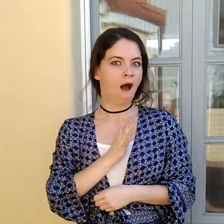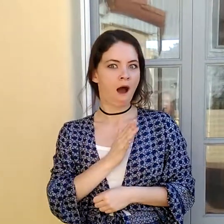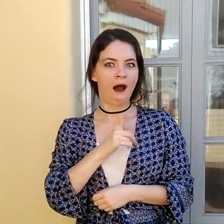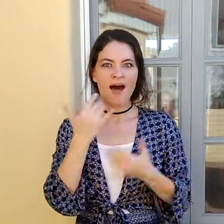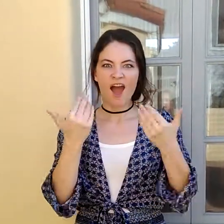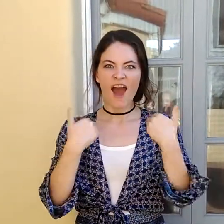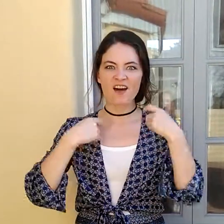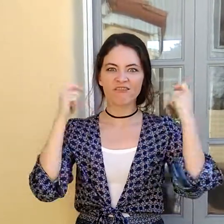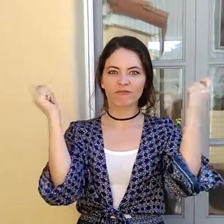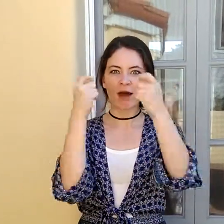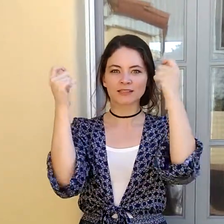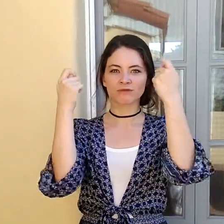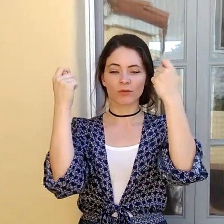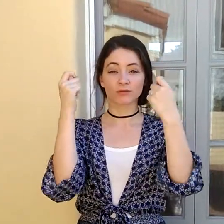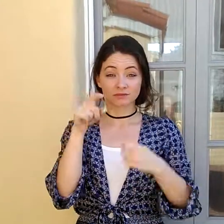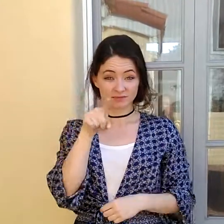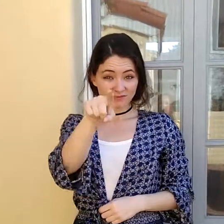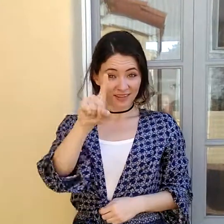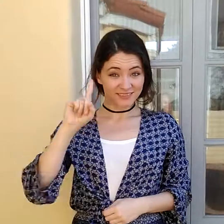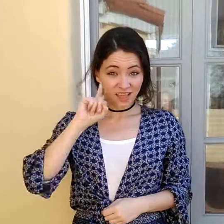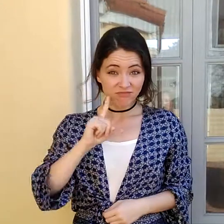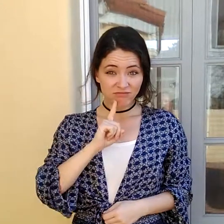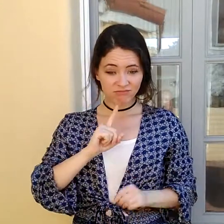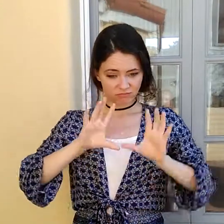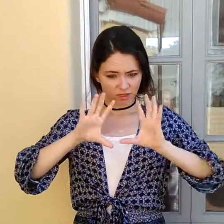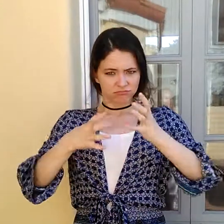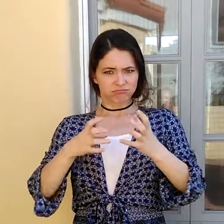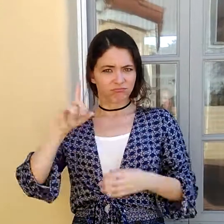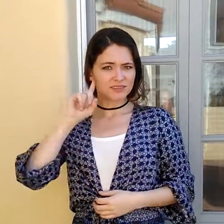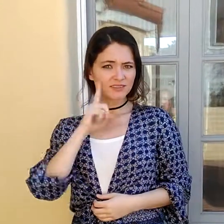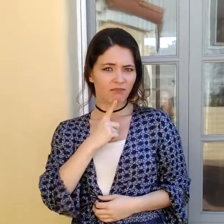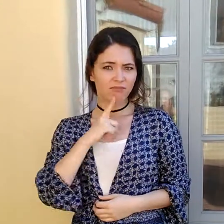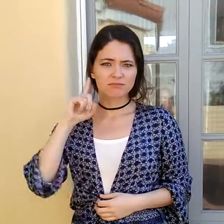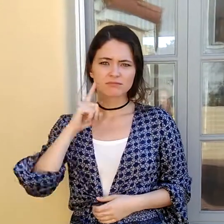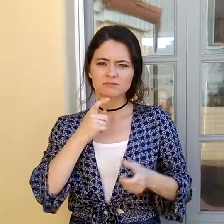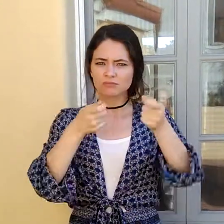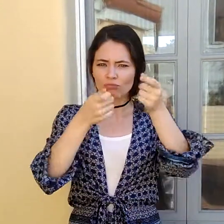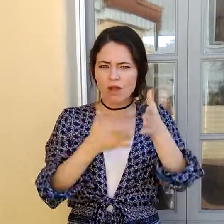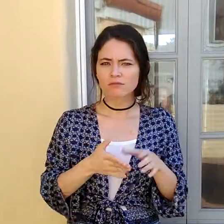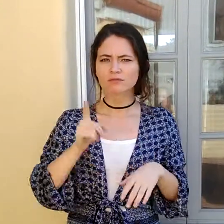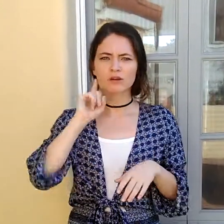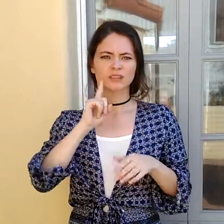is having a new film festival for Deaf filmmakers, directors